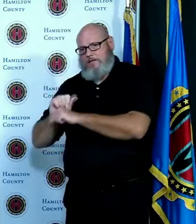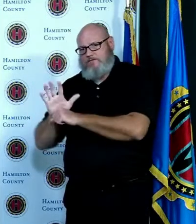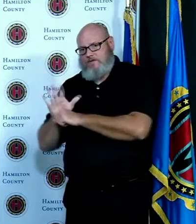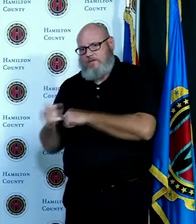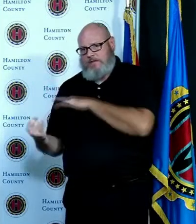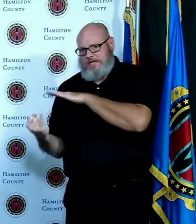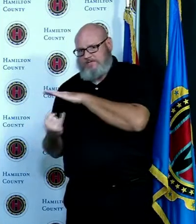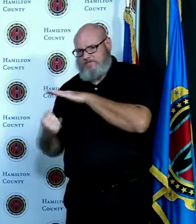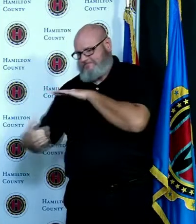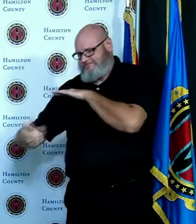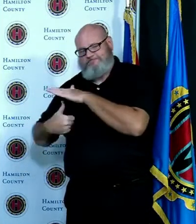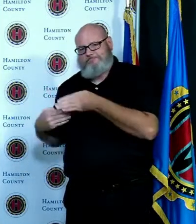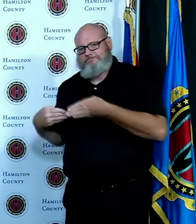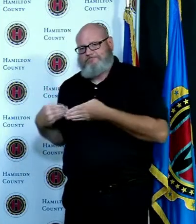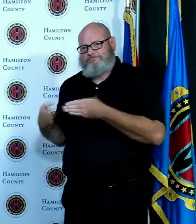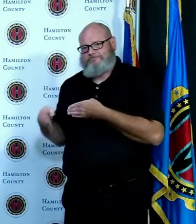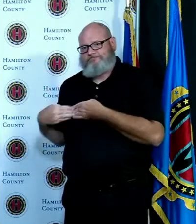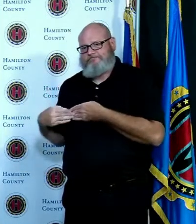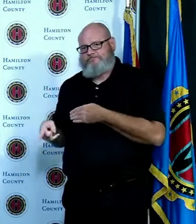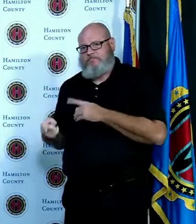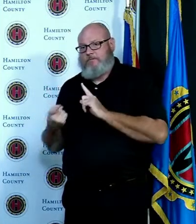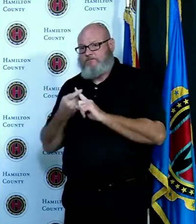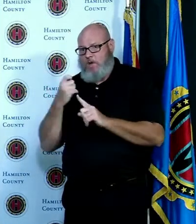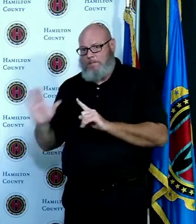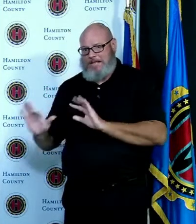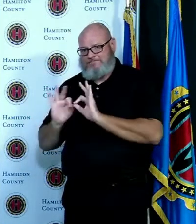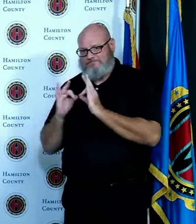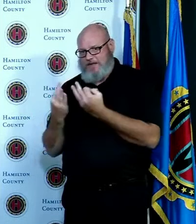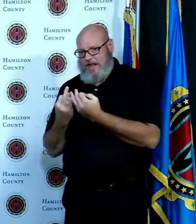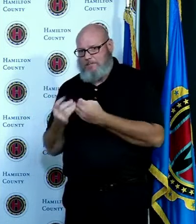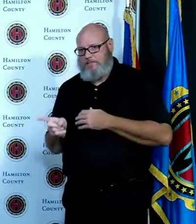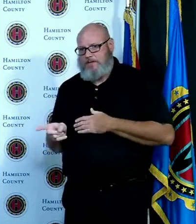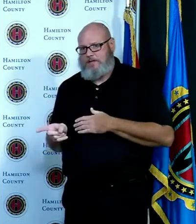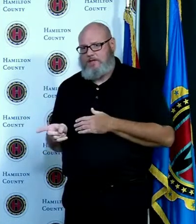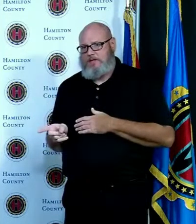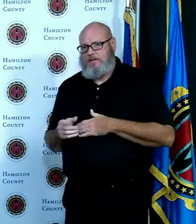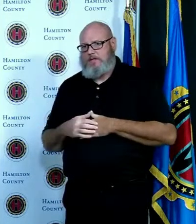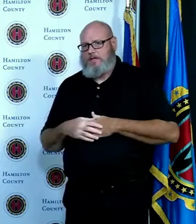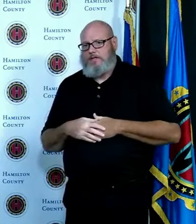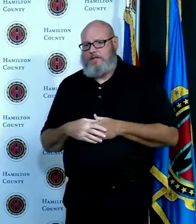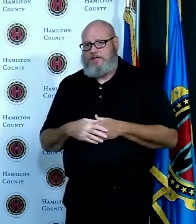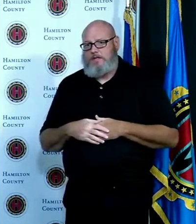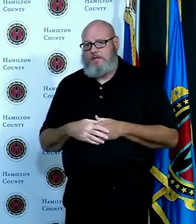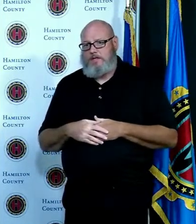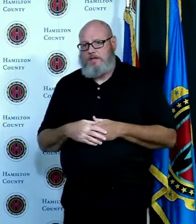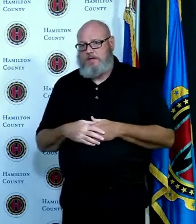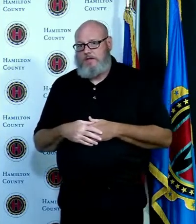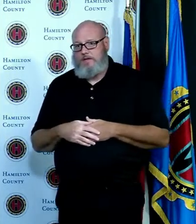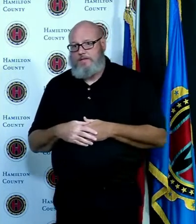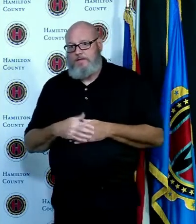symptoms or from your testing date for his family they are also considered close contacts or family